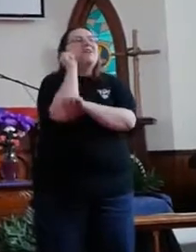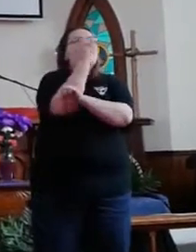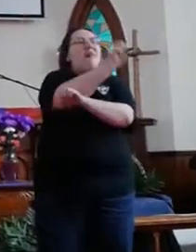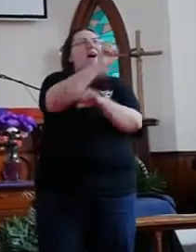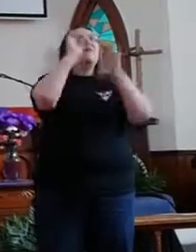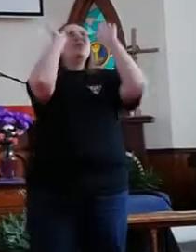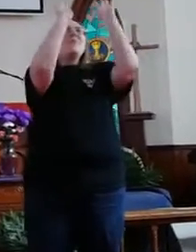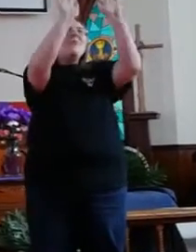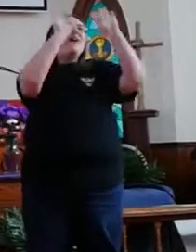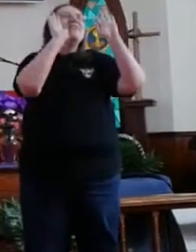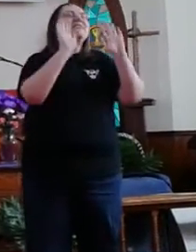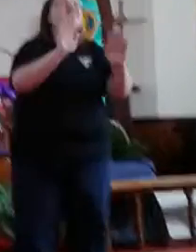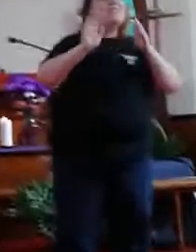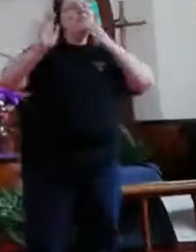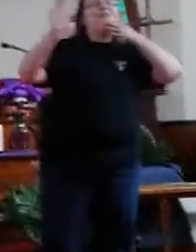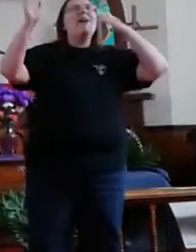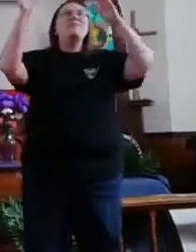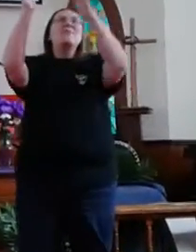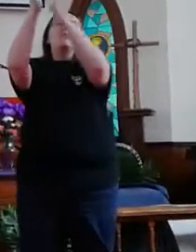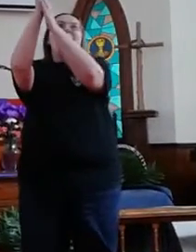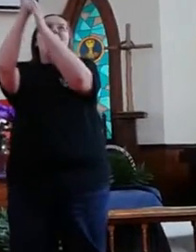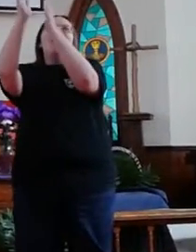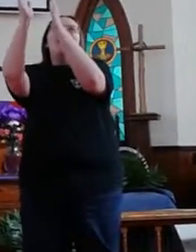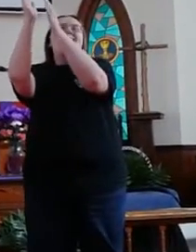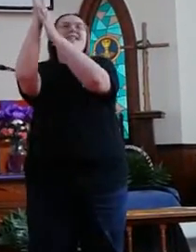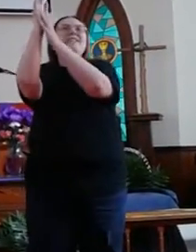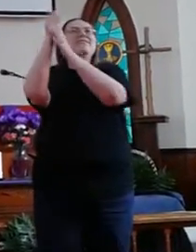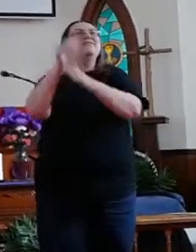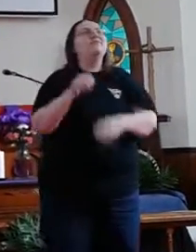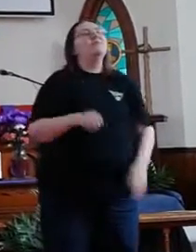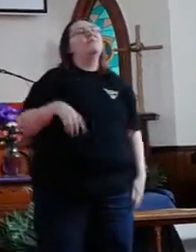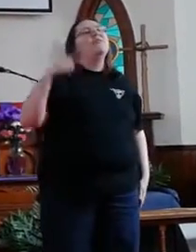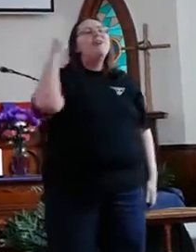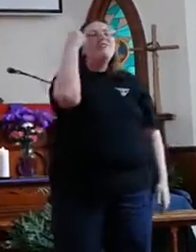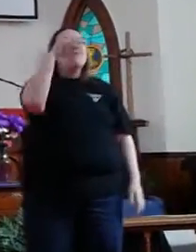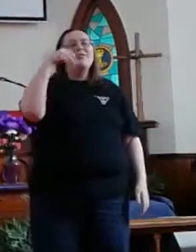We bow in wonder and praise You